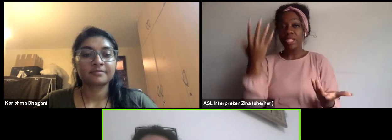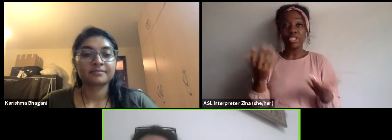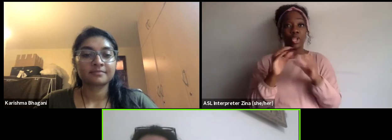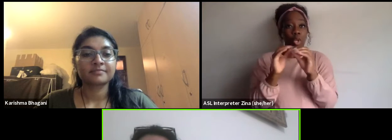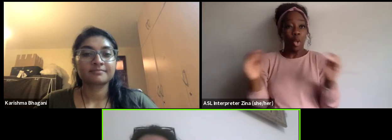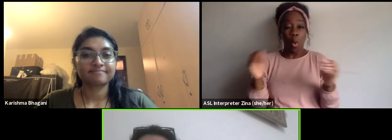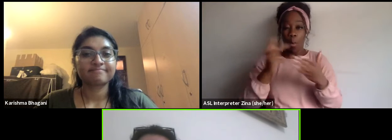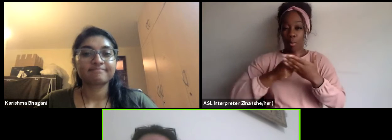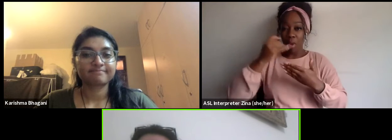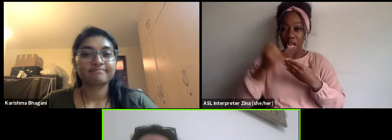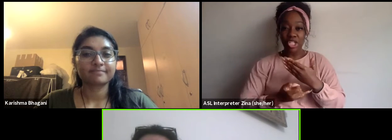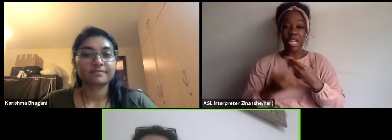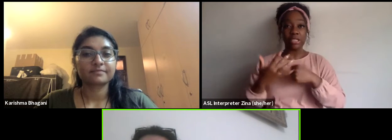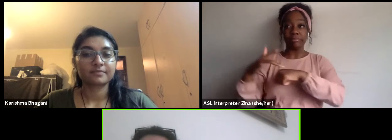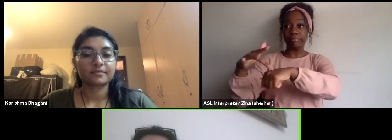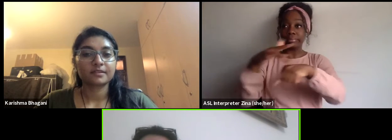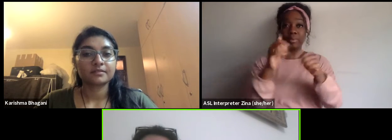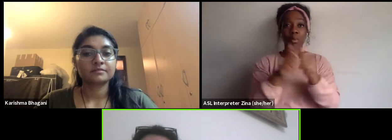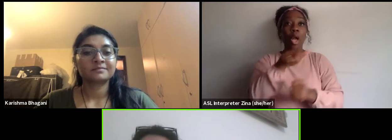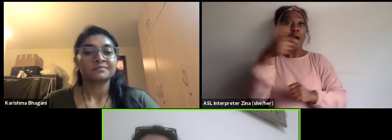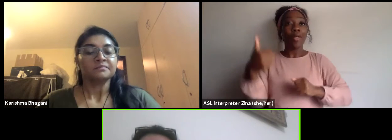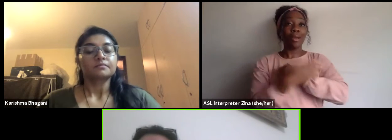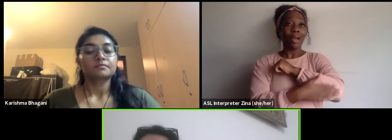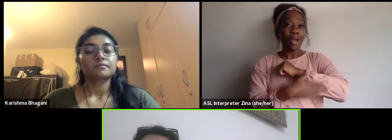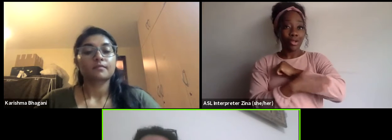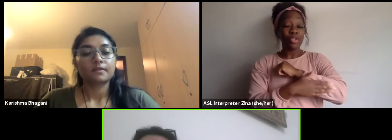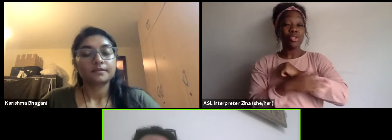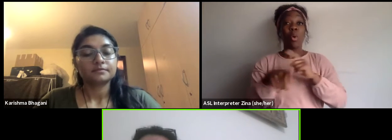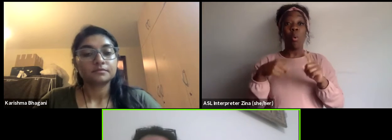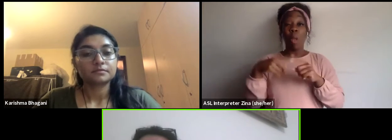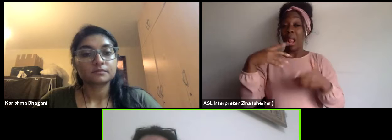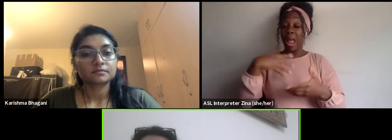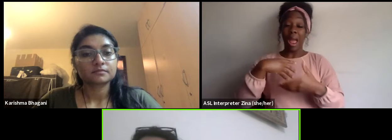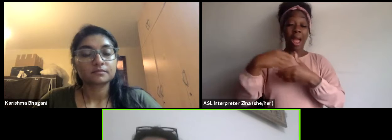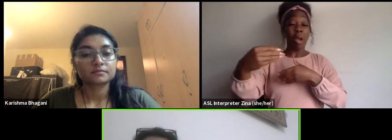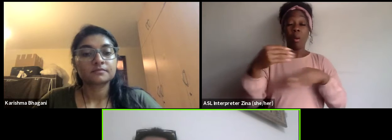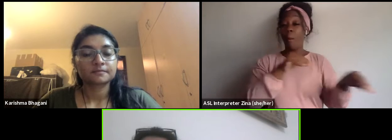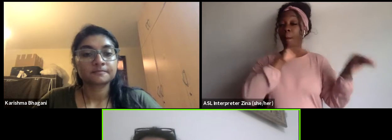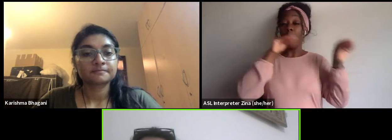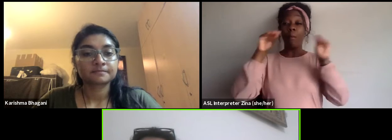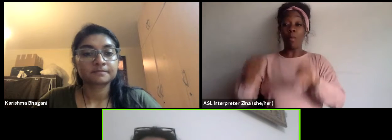So that whole word I just discovered it suddenly when I moved to Egypt and it's a larger scale,